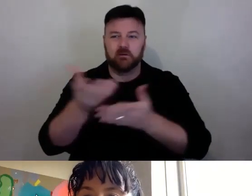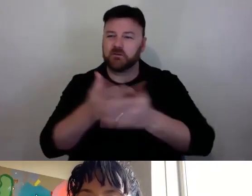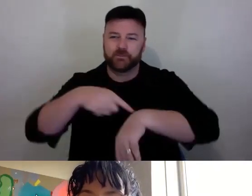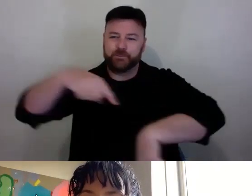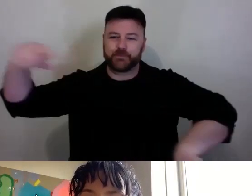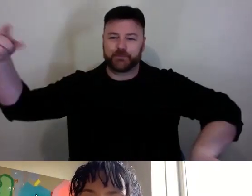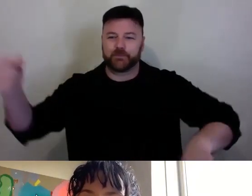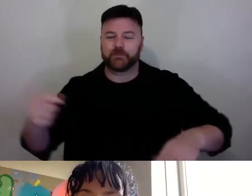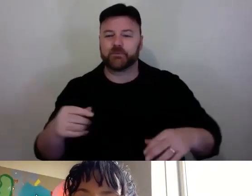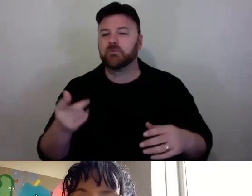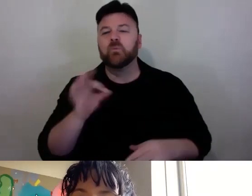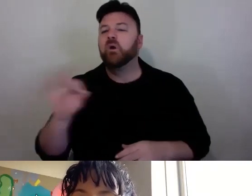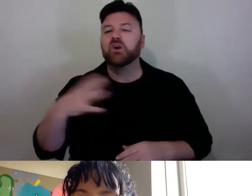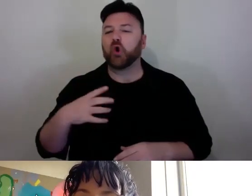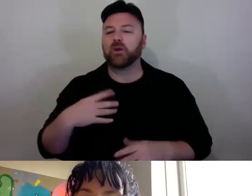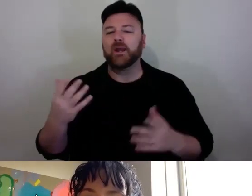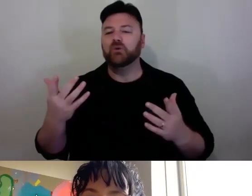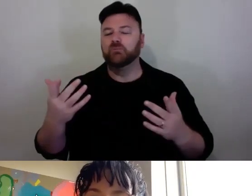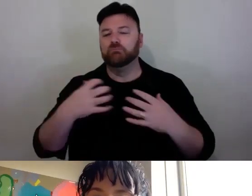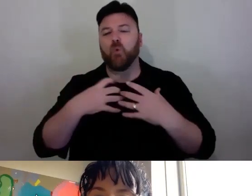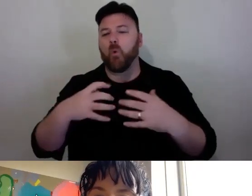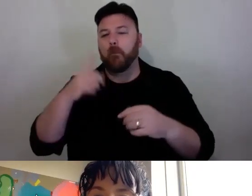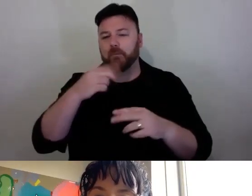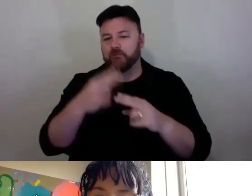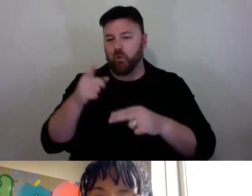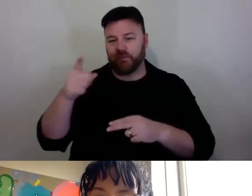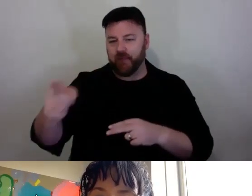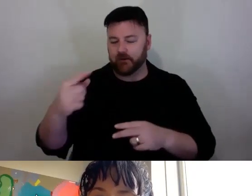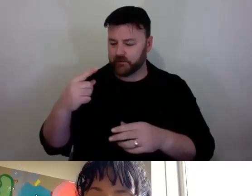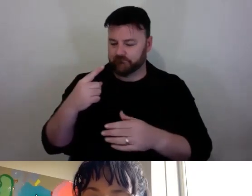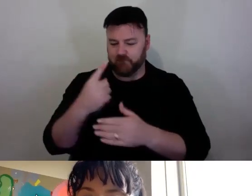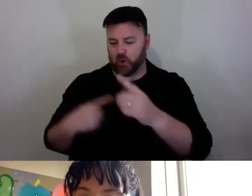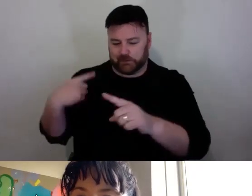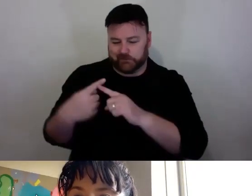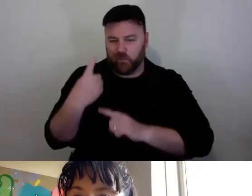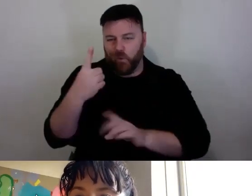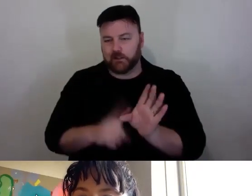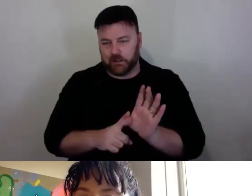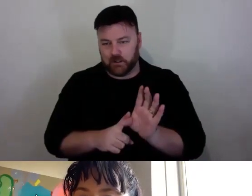fell like we need to open that up after a year together yet. That